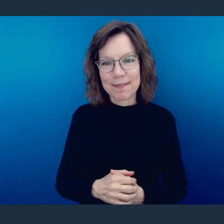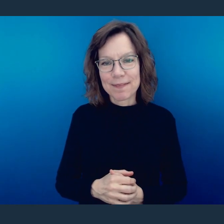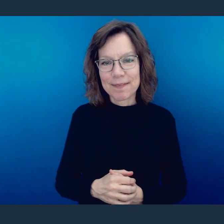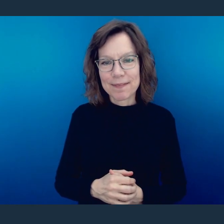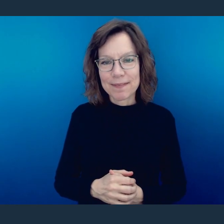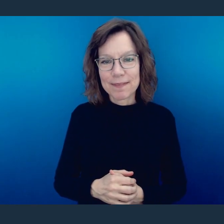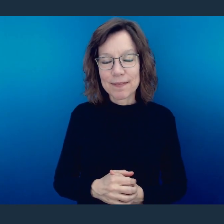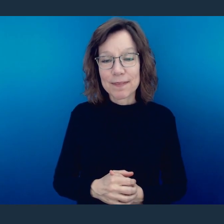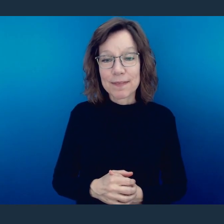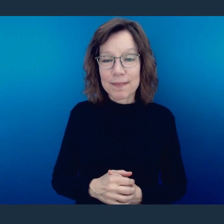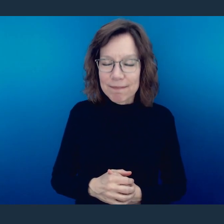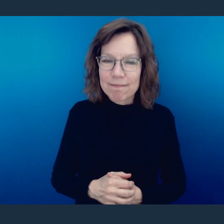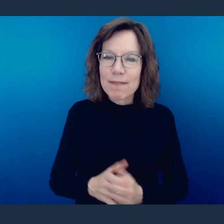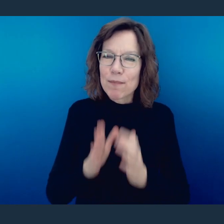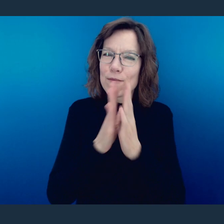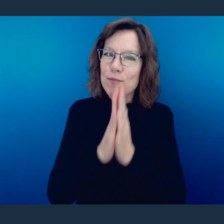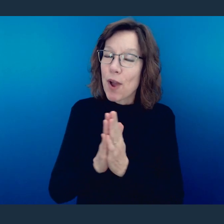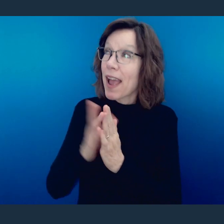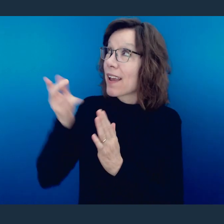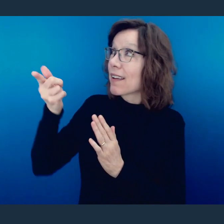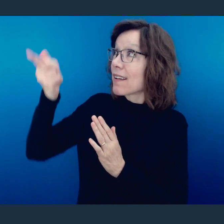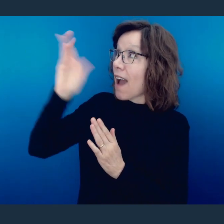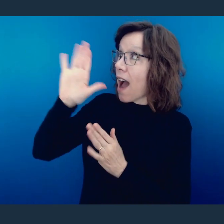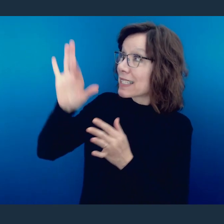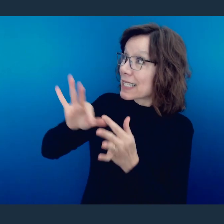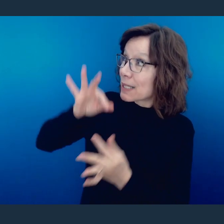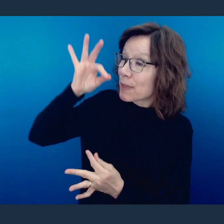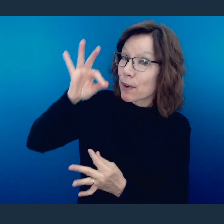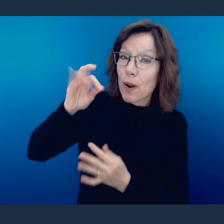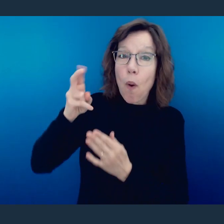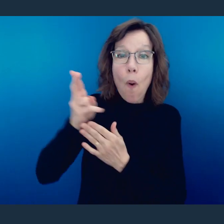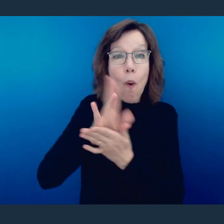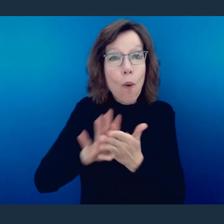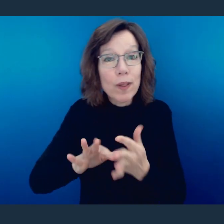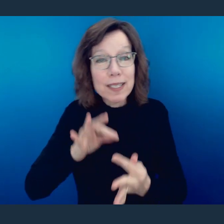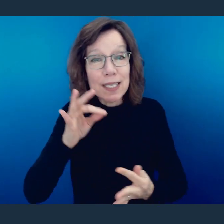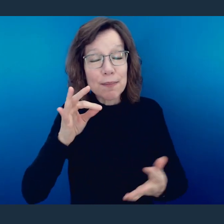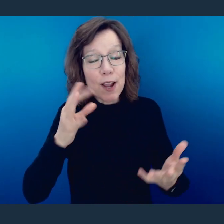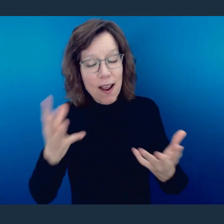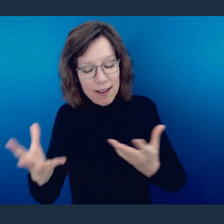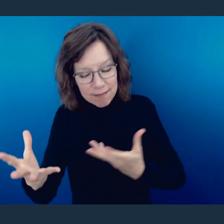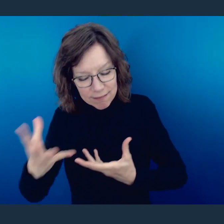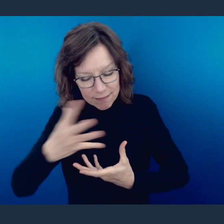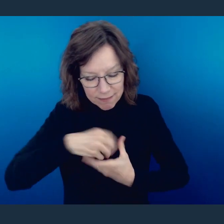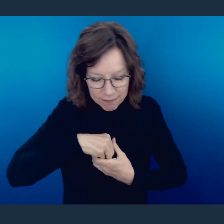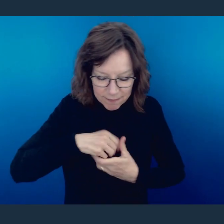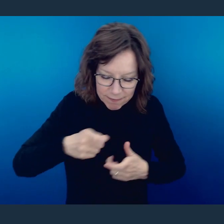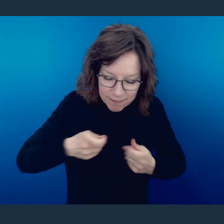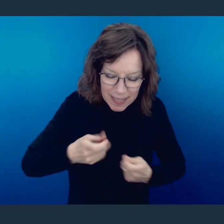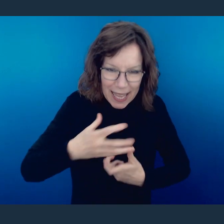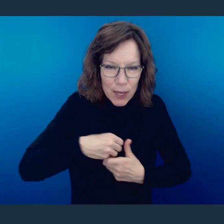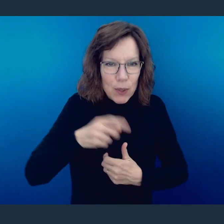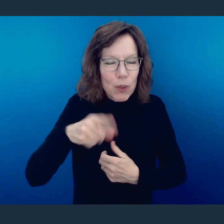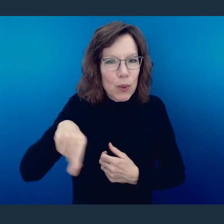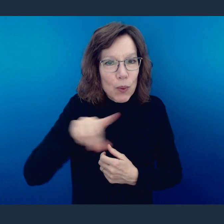Now, may the Spirit of God and the sweet communion of the Holy Spirit rest, rule, and abide with